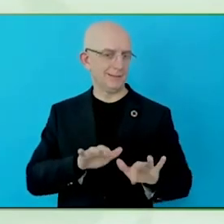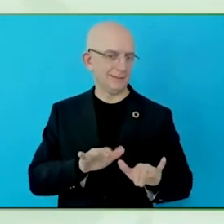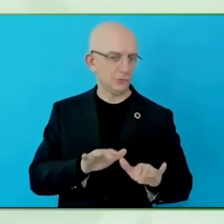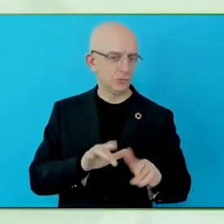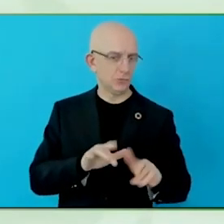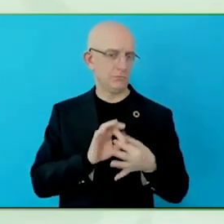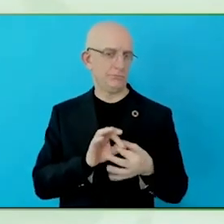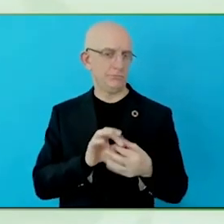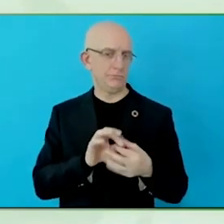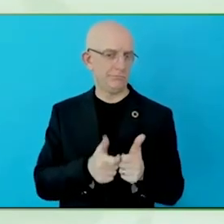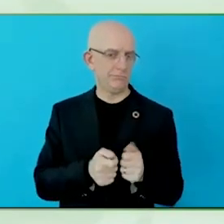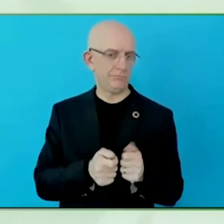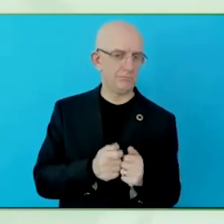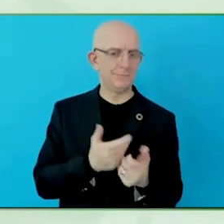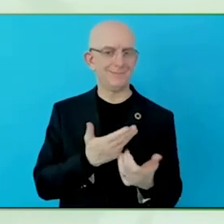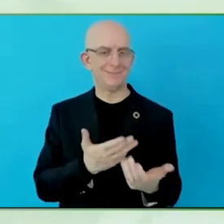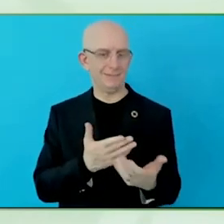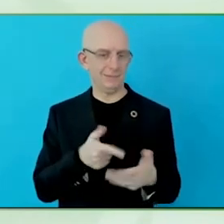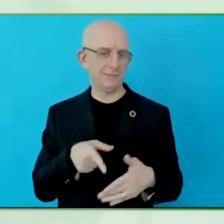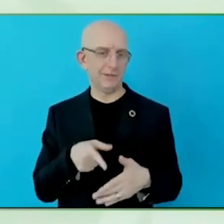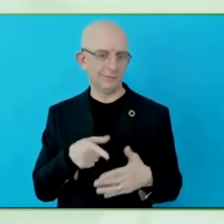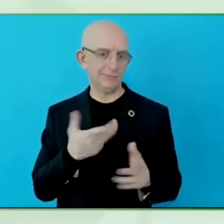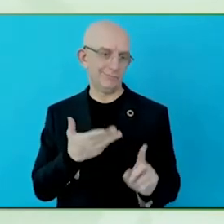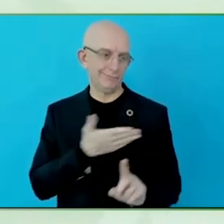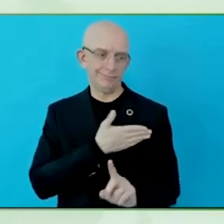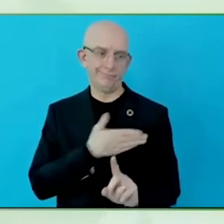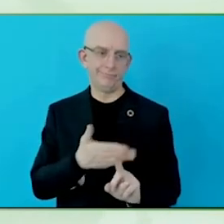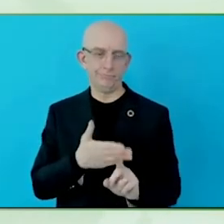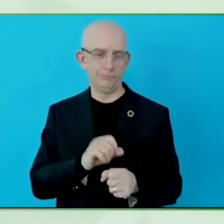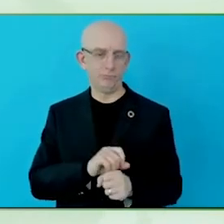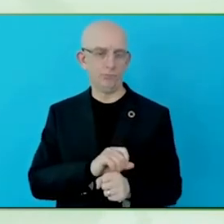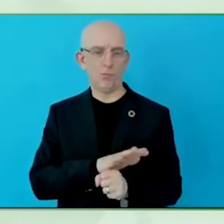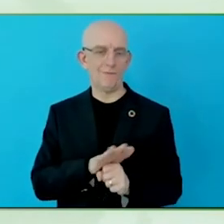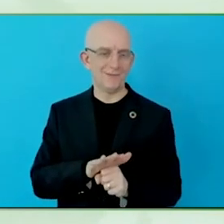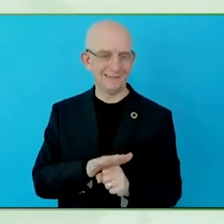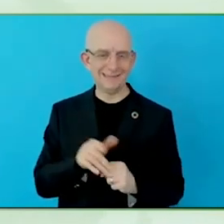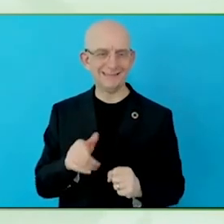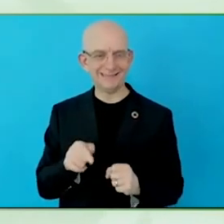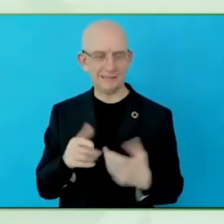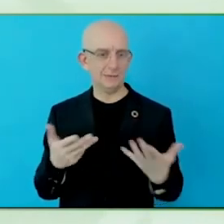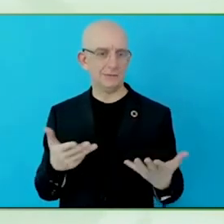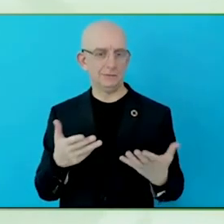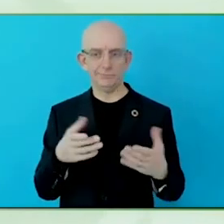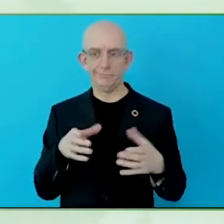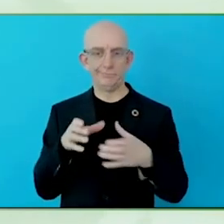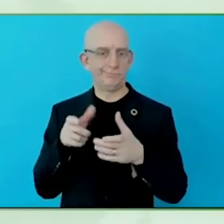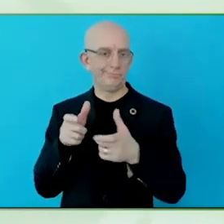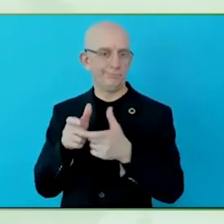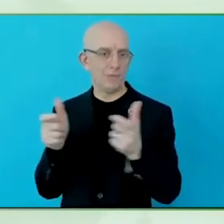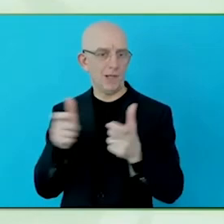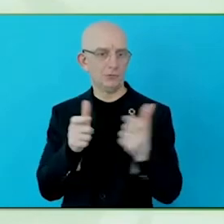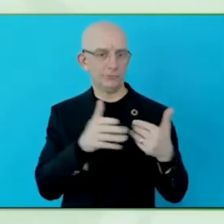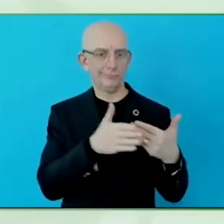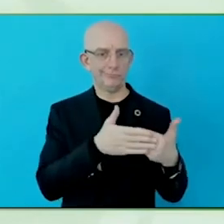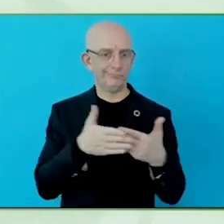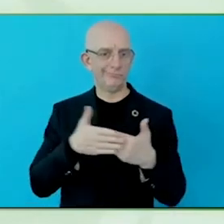people don't have the backup option to go into the branch. So, you need to find a solution in there, and I think one of the key